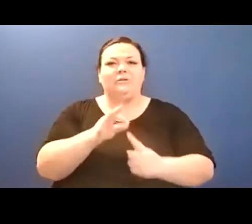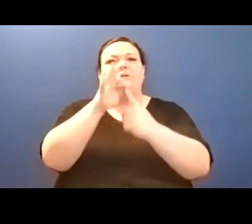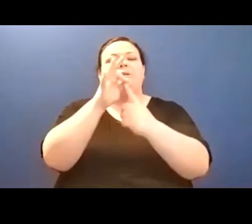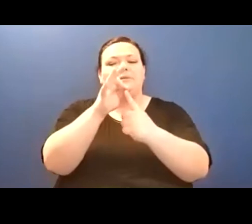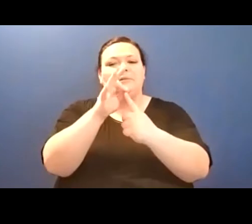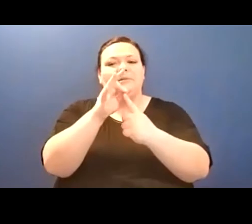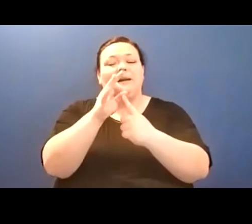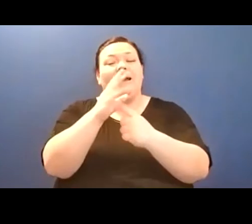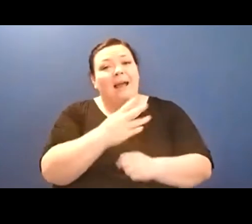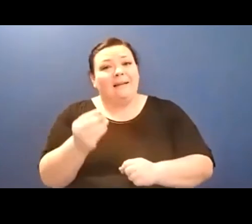Thank you.